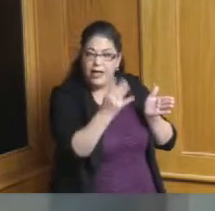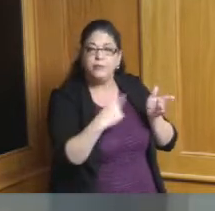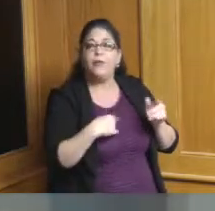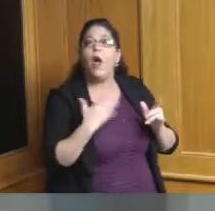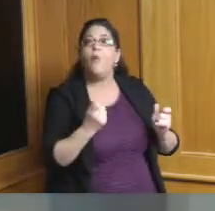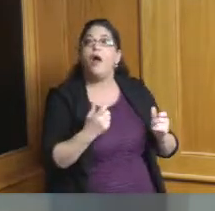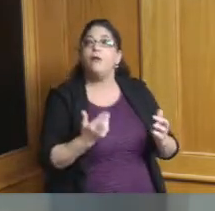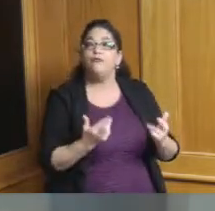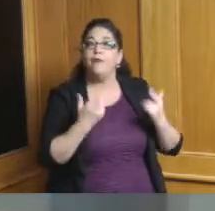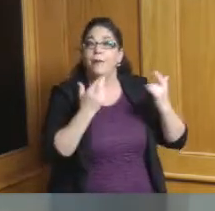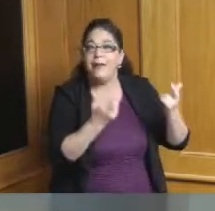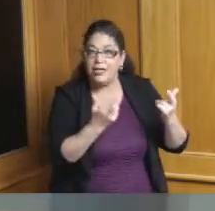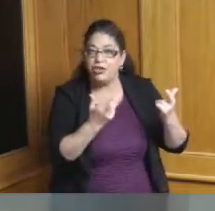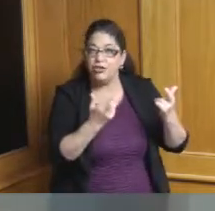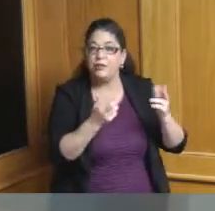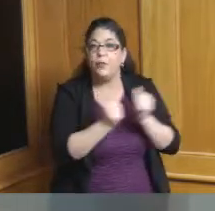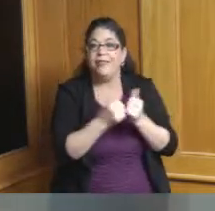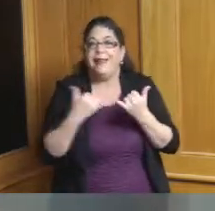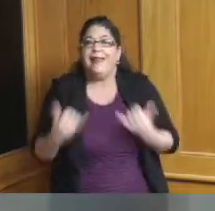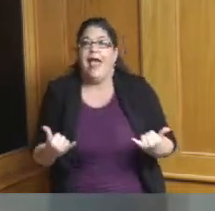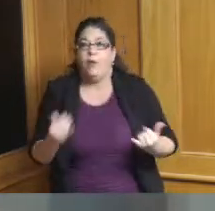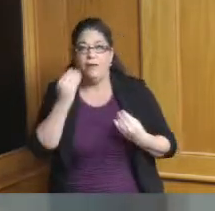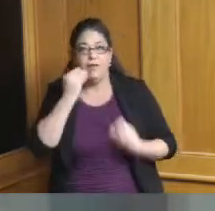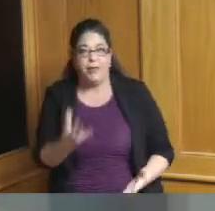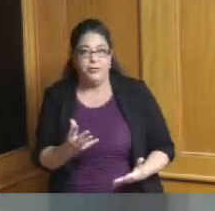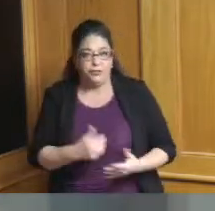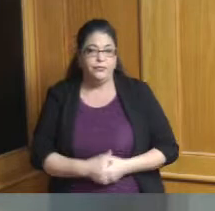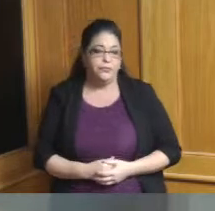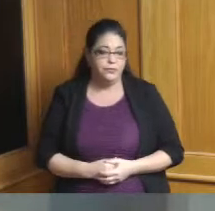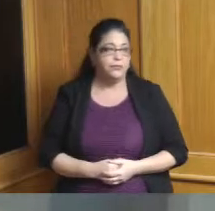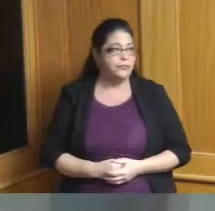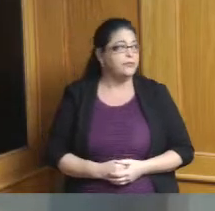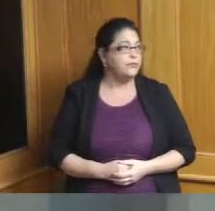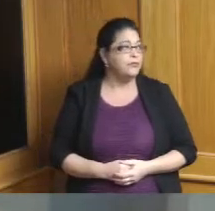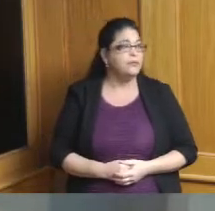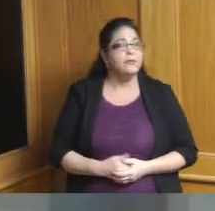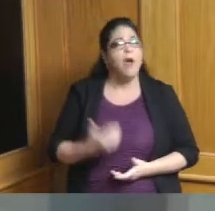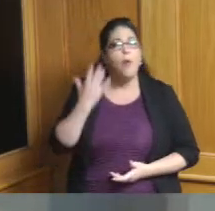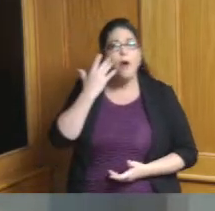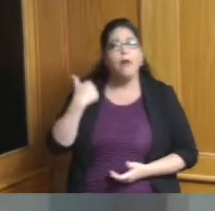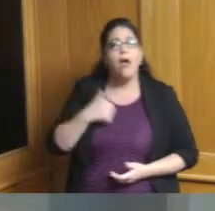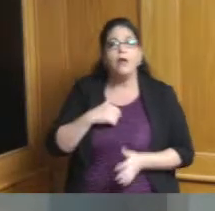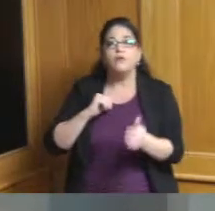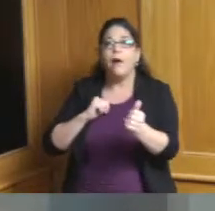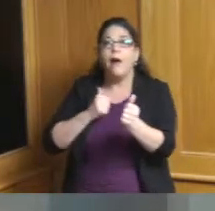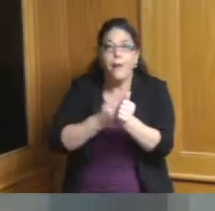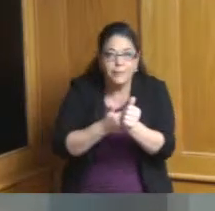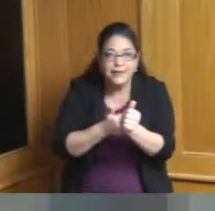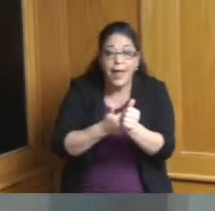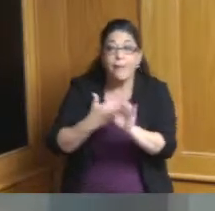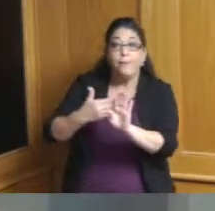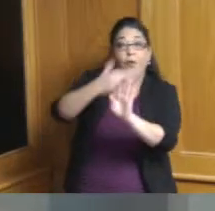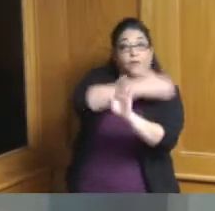same I would add this recommendation so so we can be somewhat up to date for where we are now and